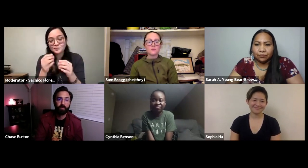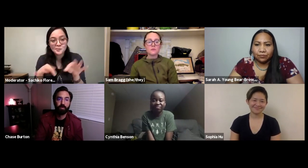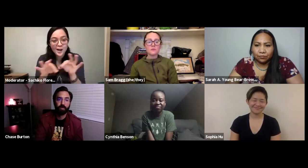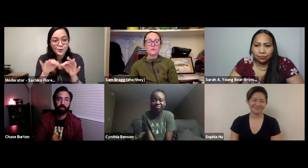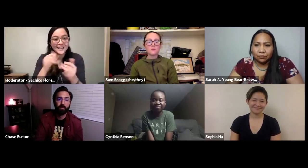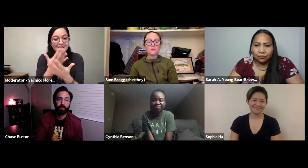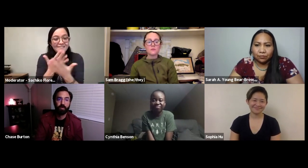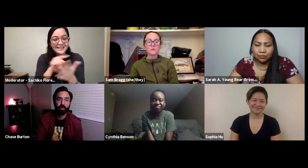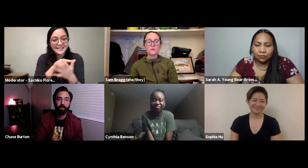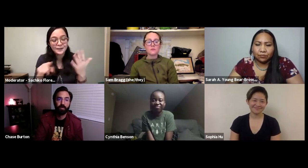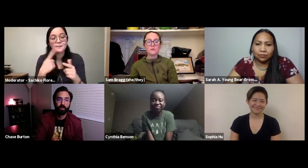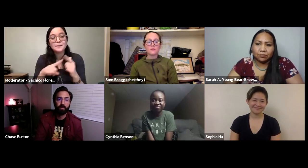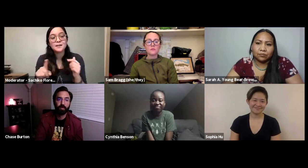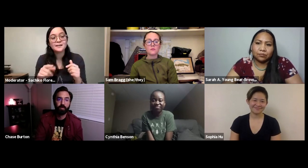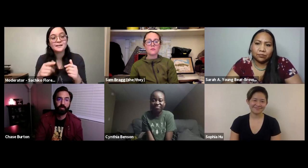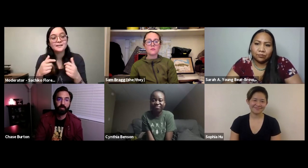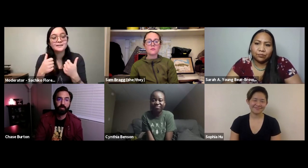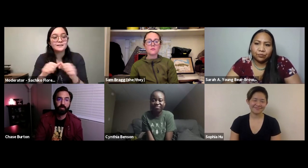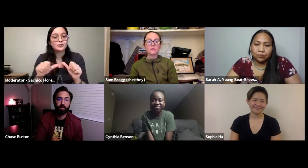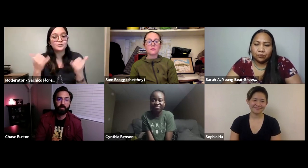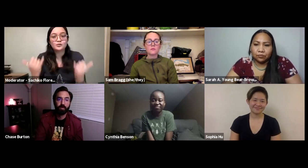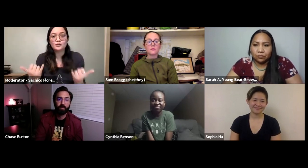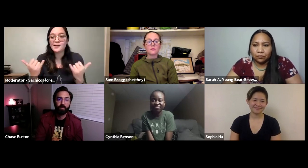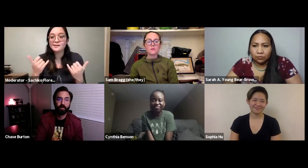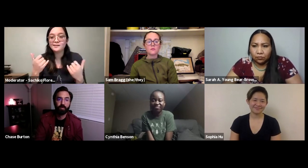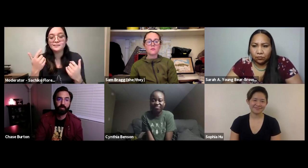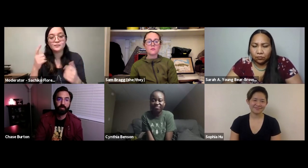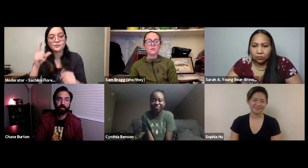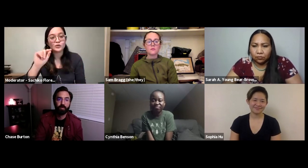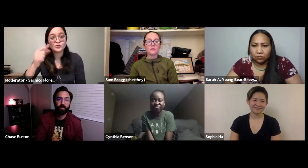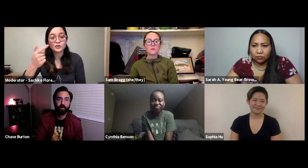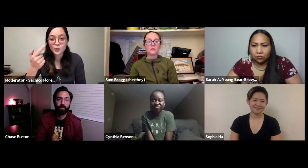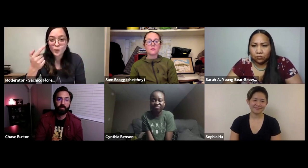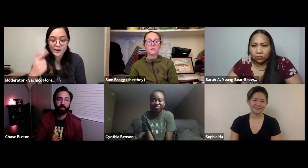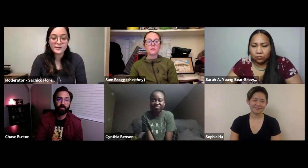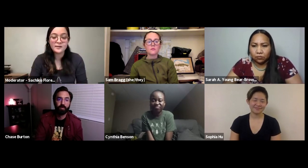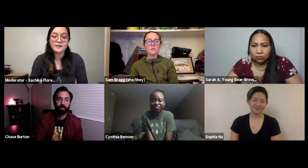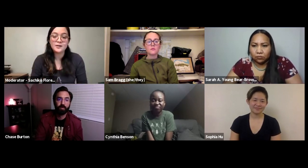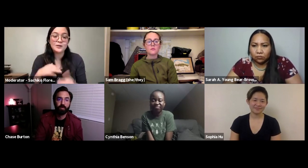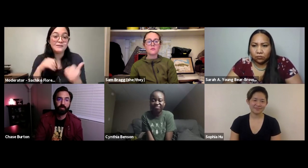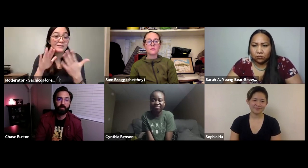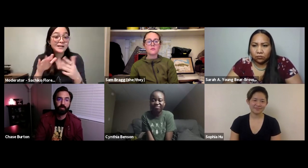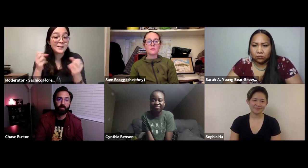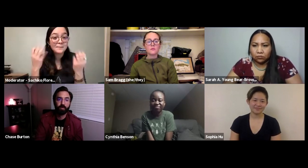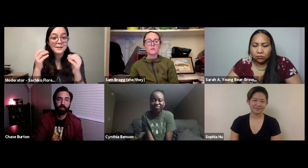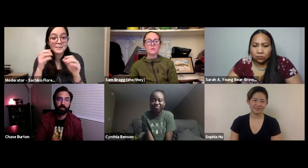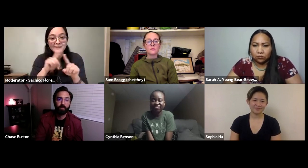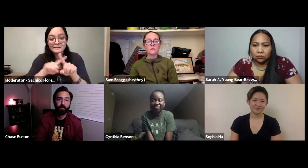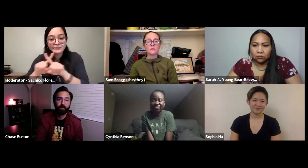We need more representation, We need all these things and still to this day in 2021 we're